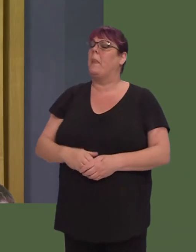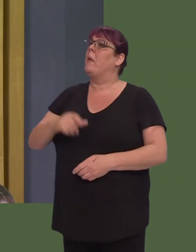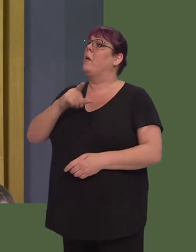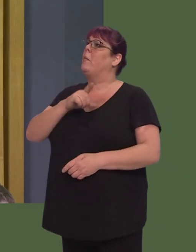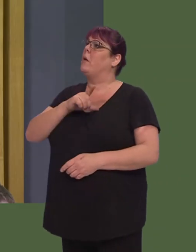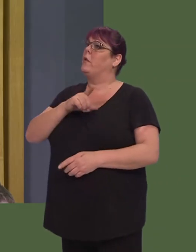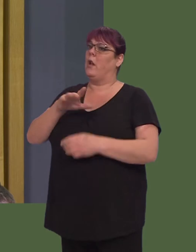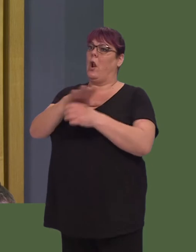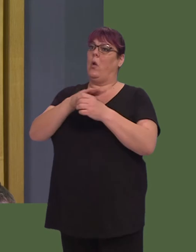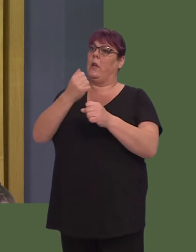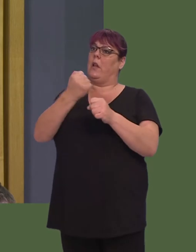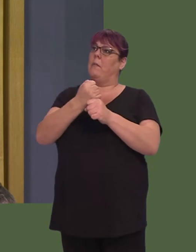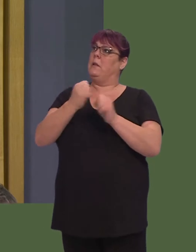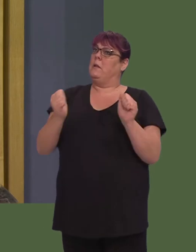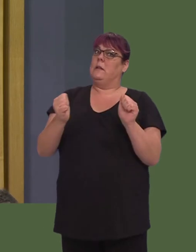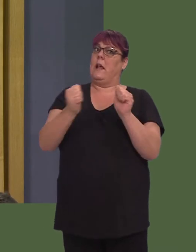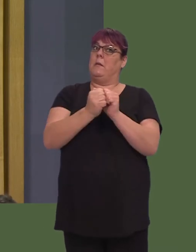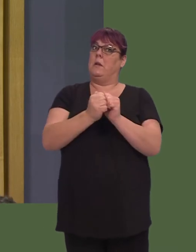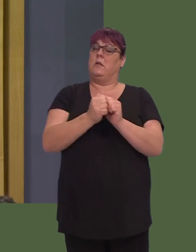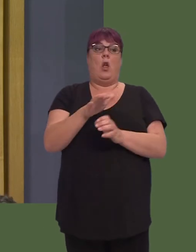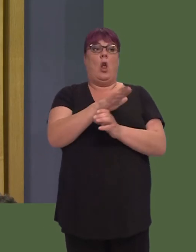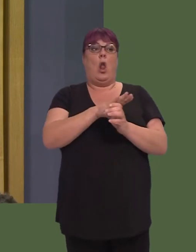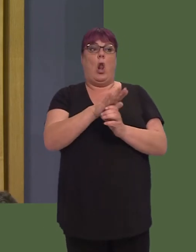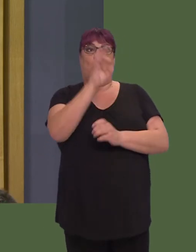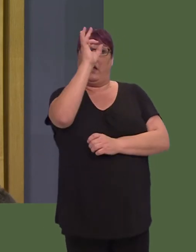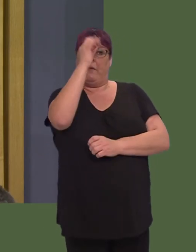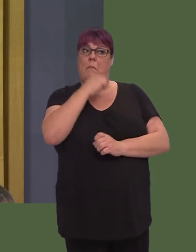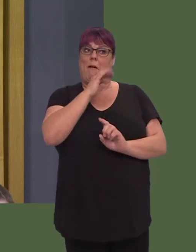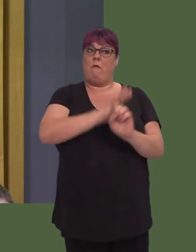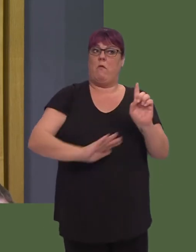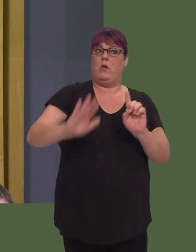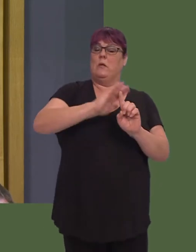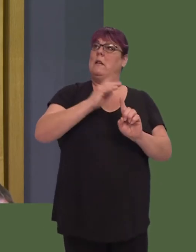local authorities across my region are warning that cuts to essential services are inevitable.